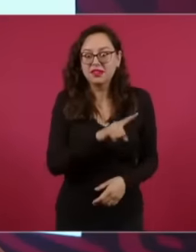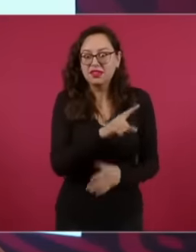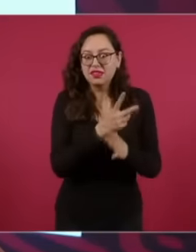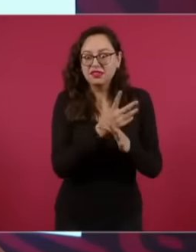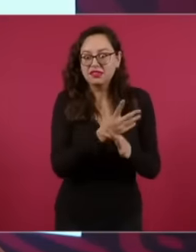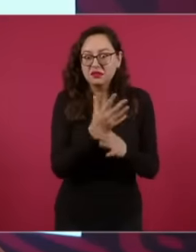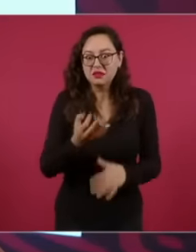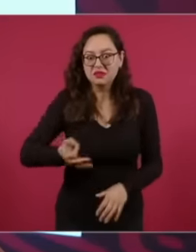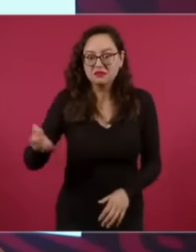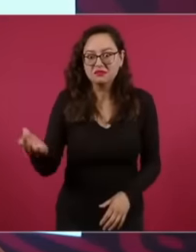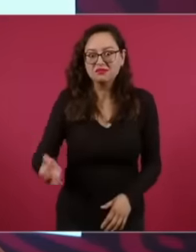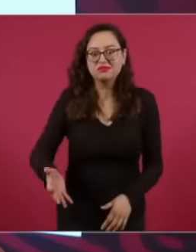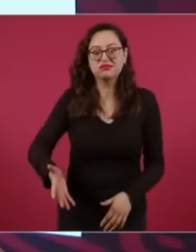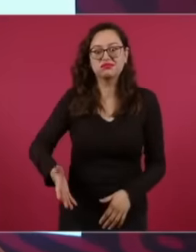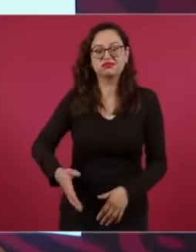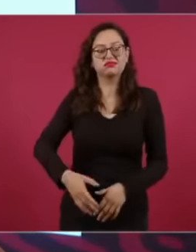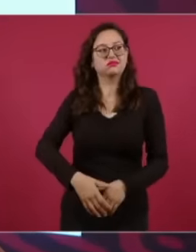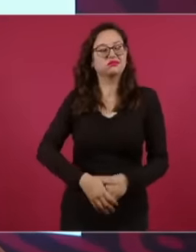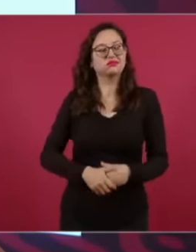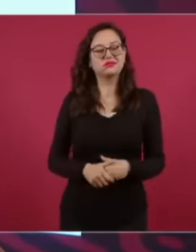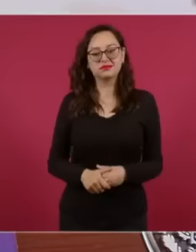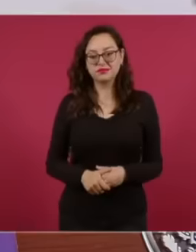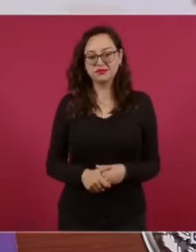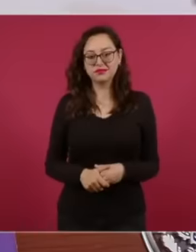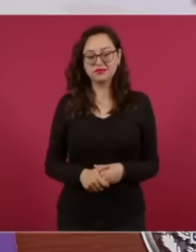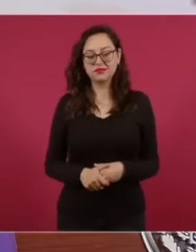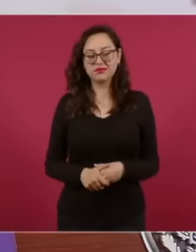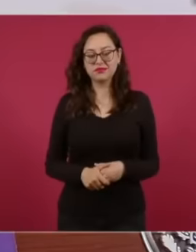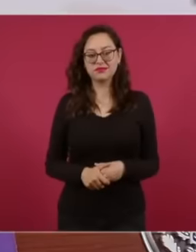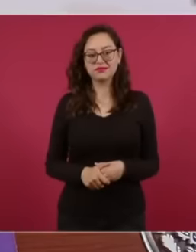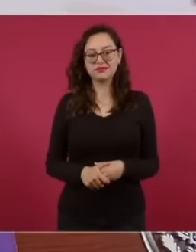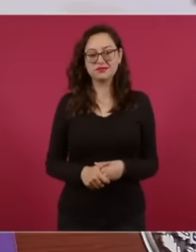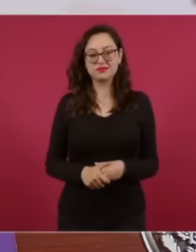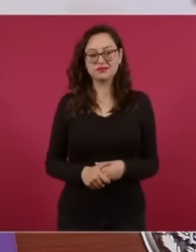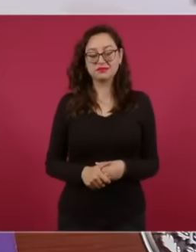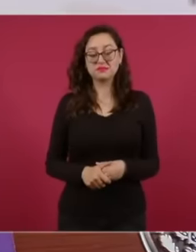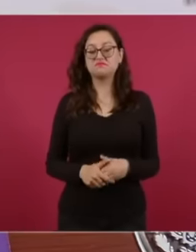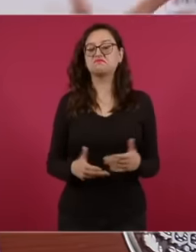us, all of which